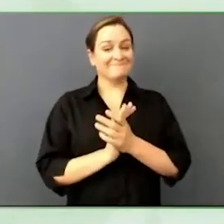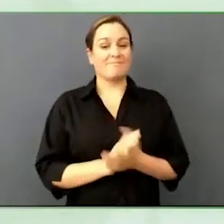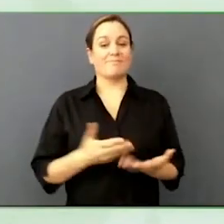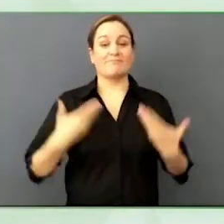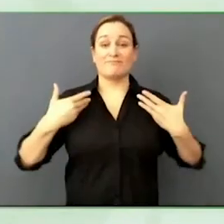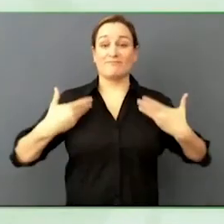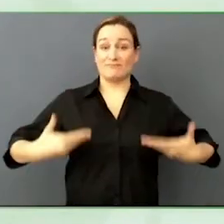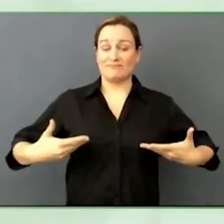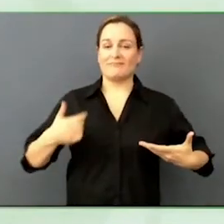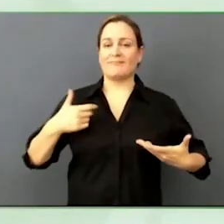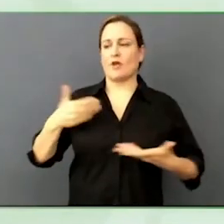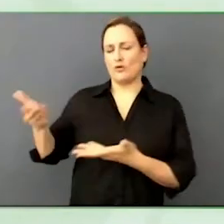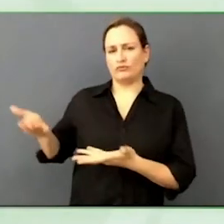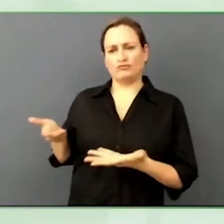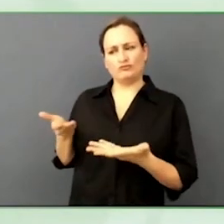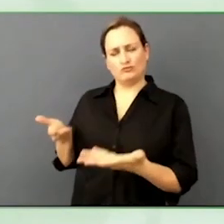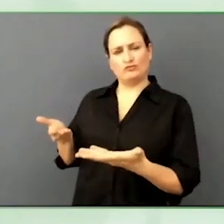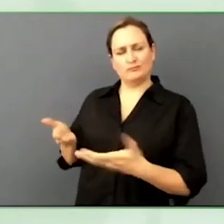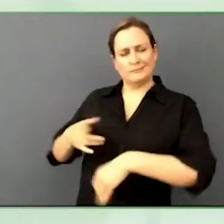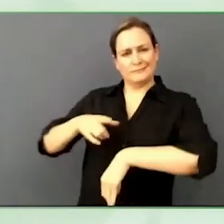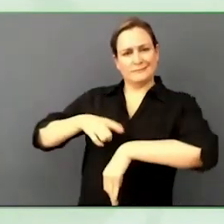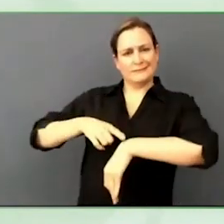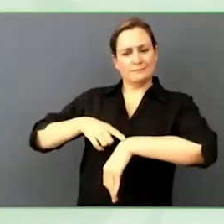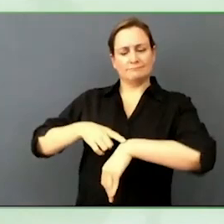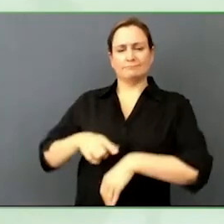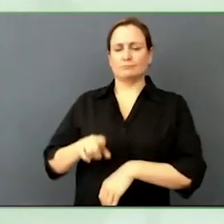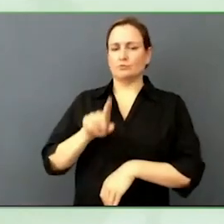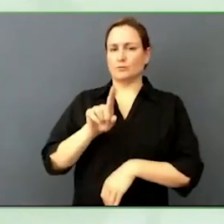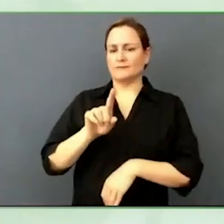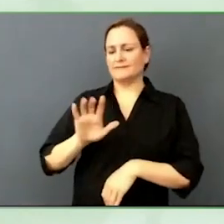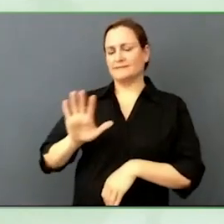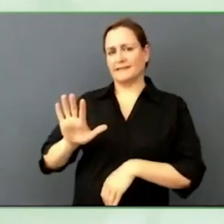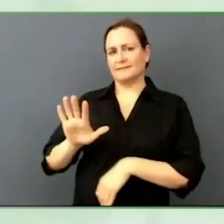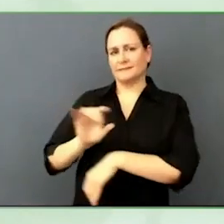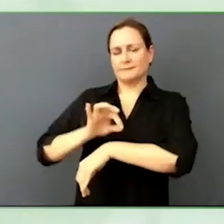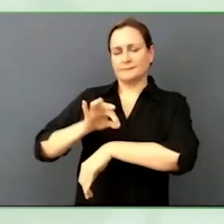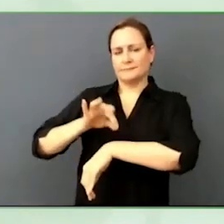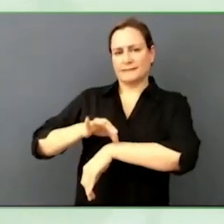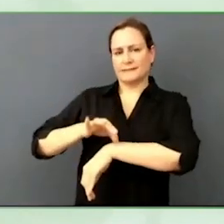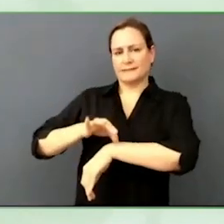I have the pleasure and the honour to discuss business and employment